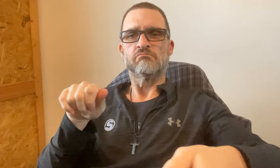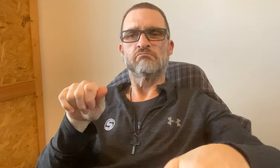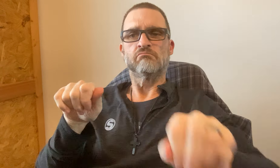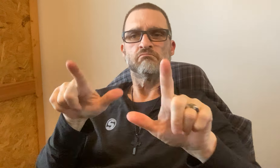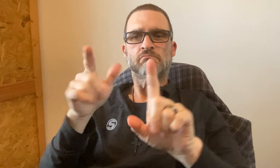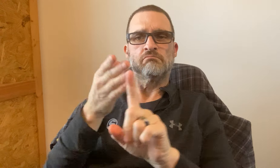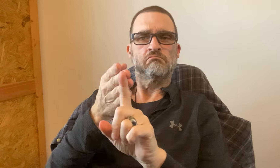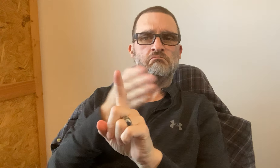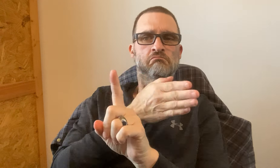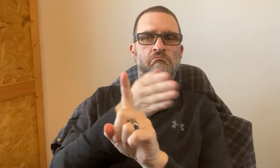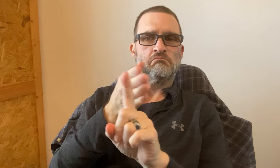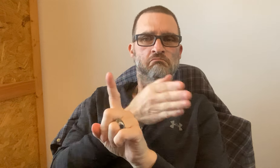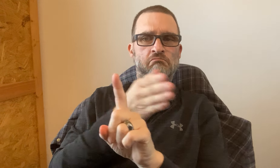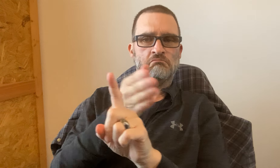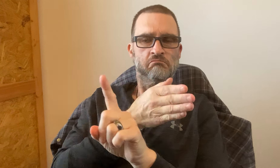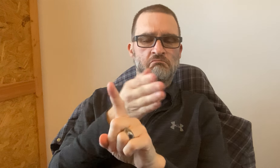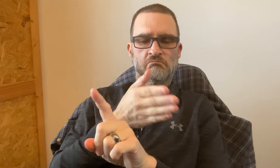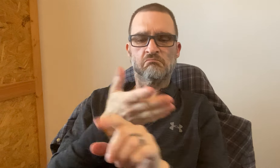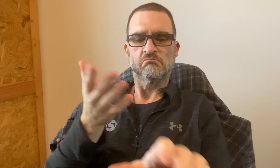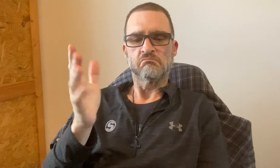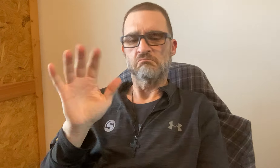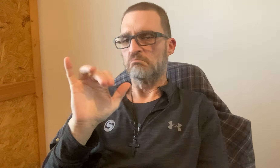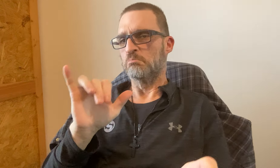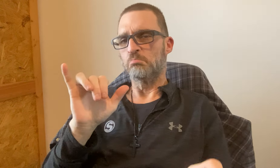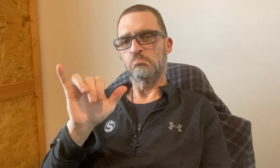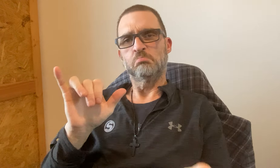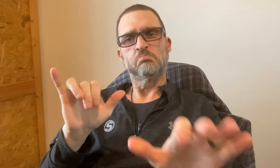I recently vlogged previously.